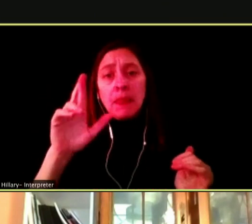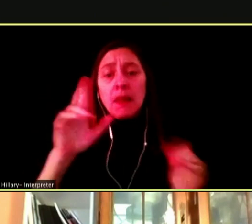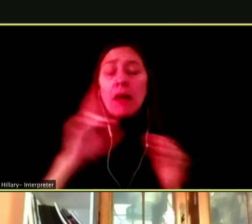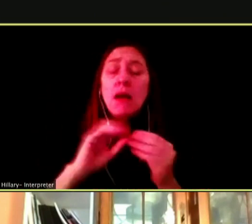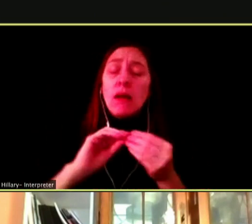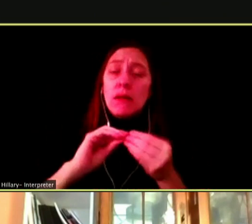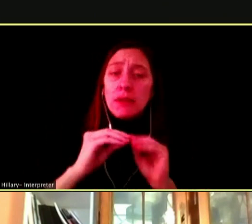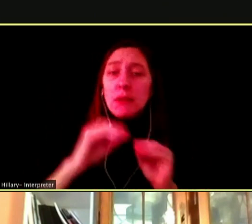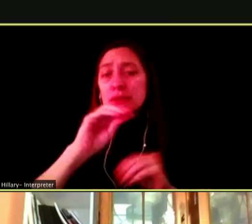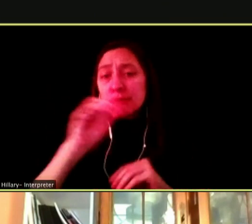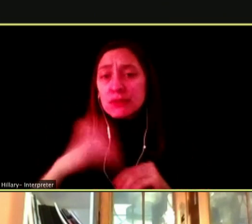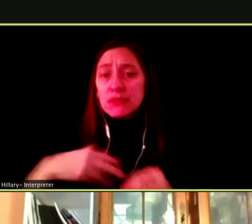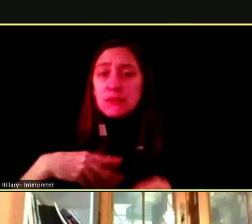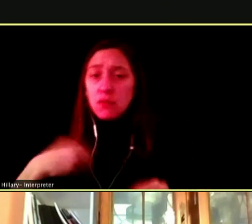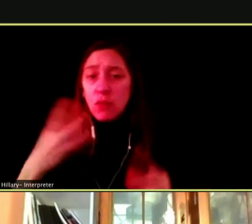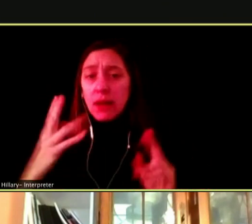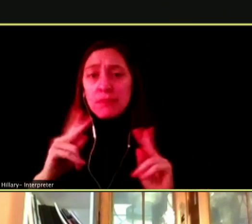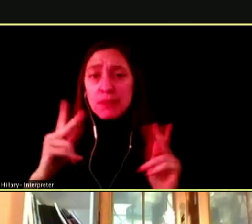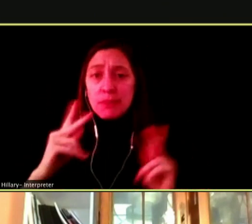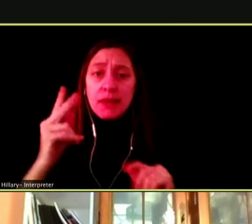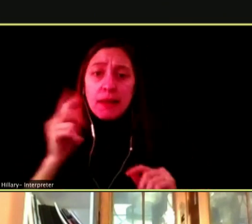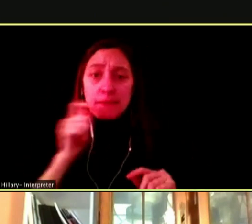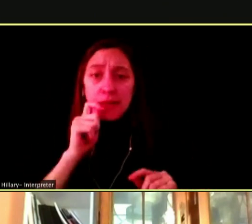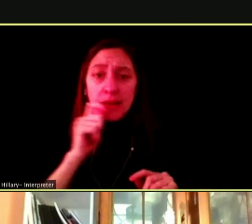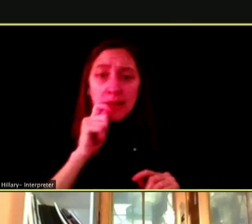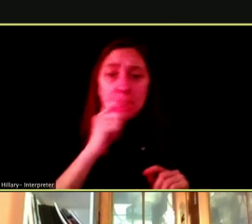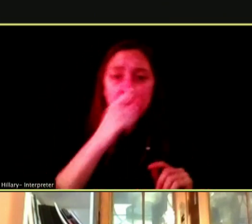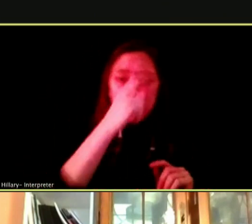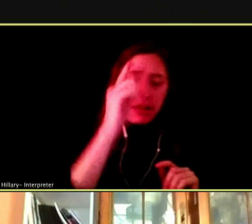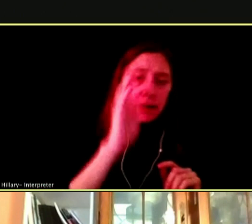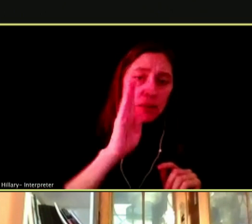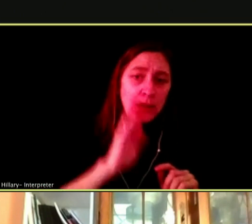TO WHITE STUDENTS. YOU DON'T EVEN NEED TO SEE THE STATISTICS.